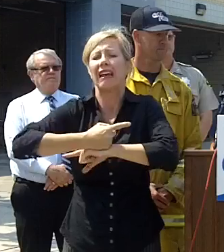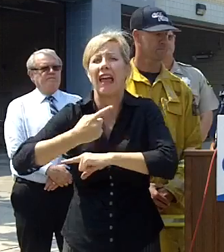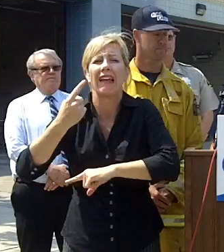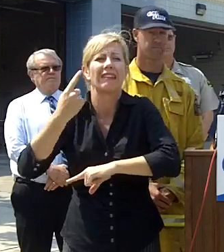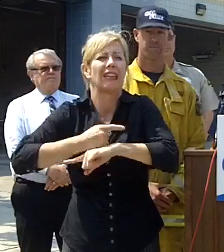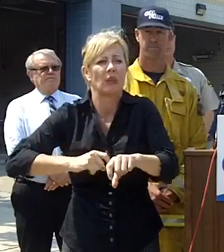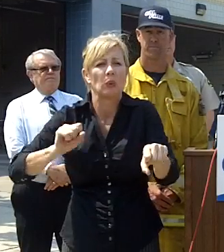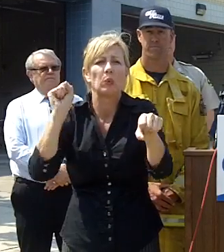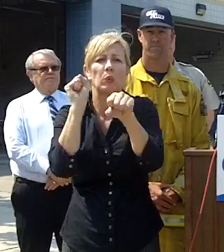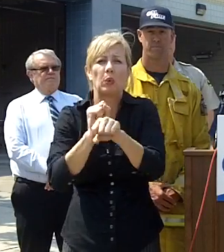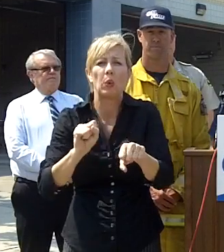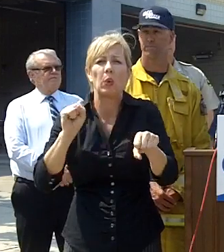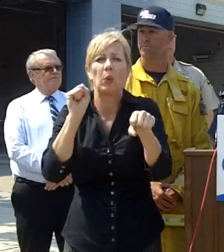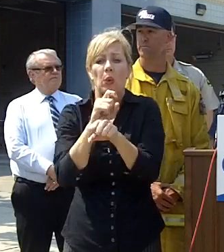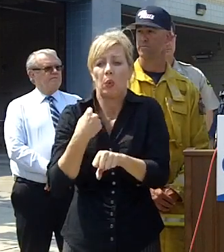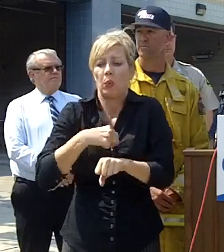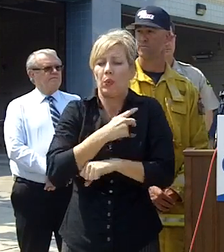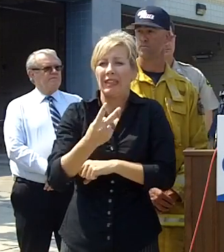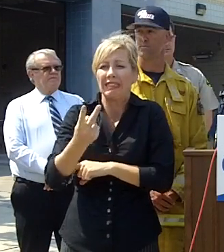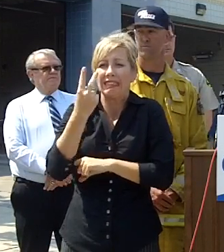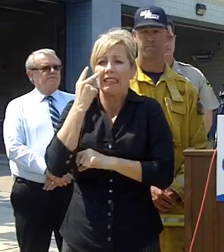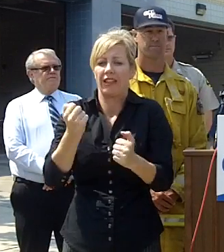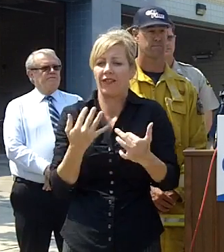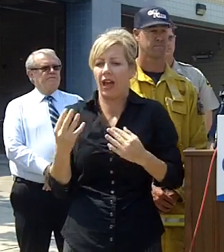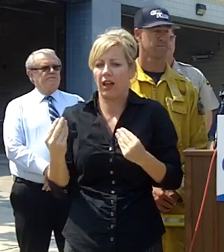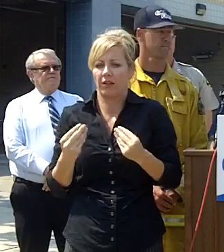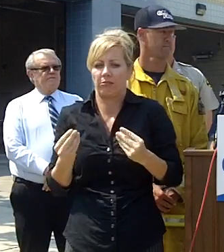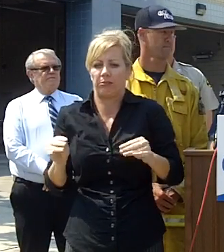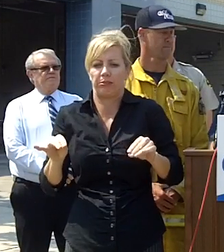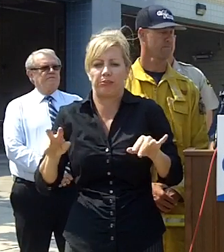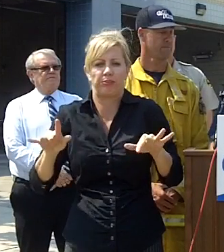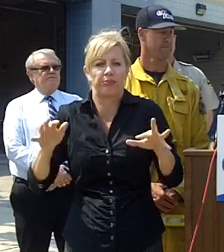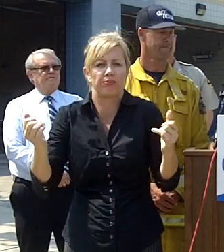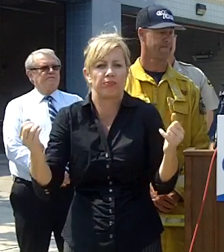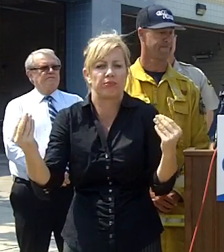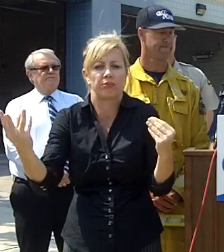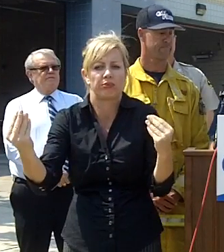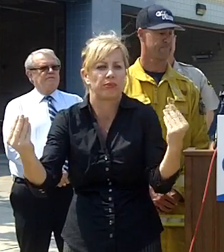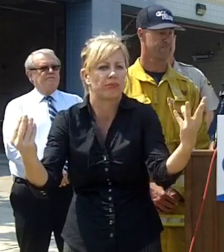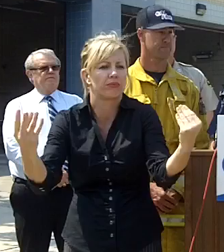in all different locations and fire deep-seated that's going to take them a lot of time so I'll